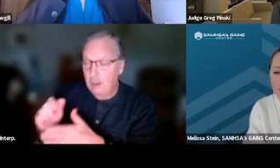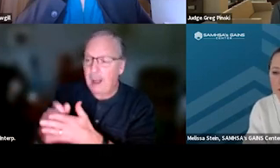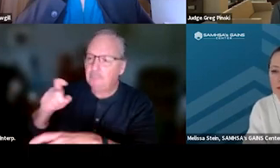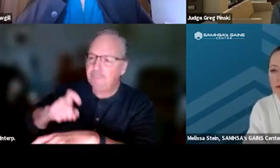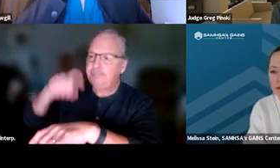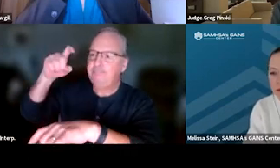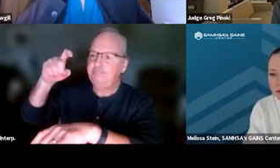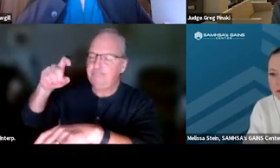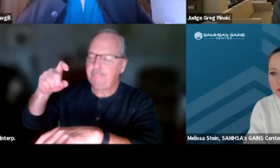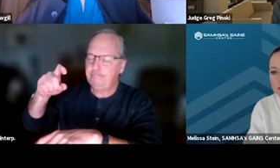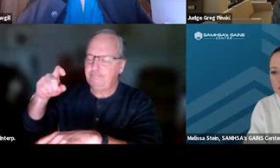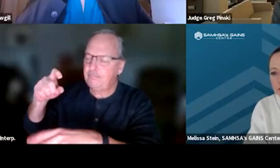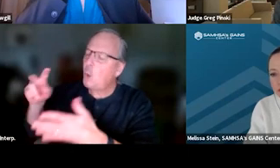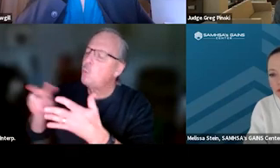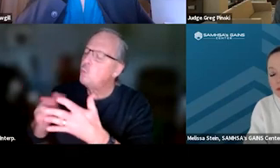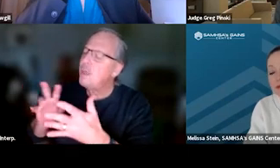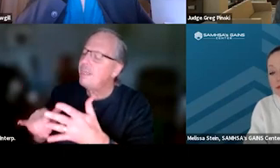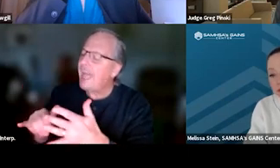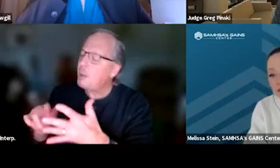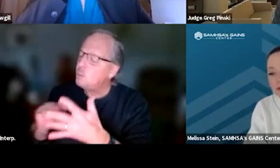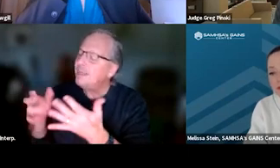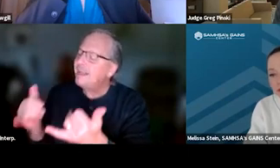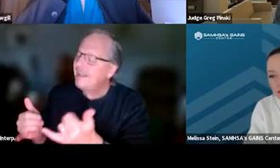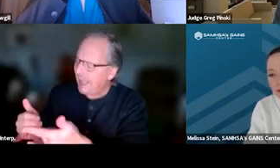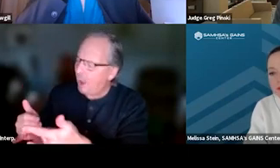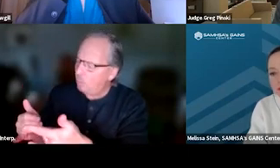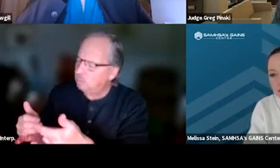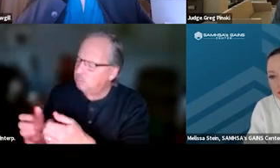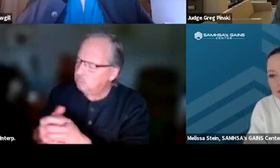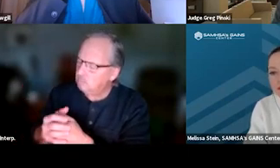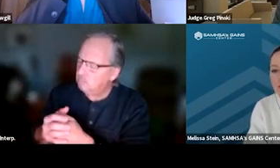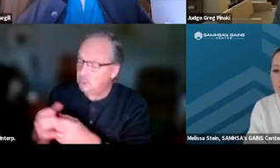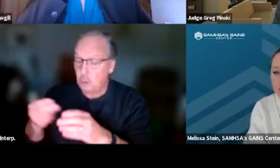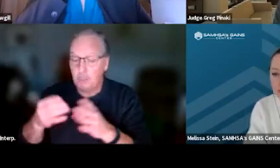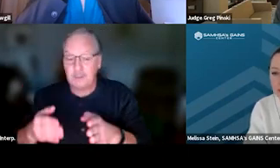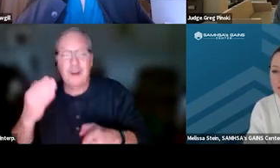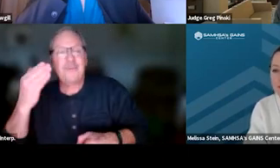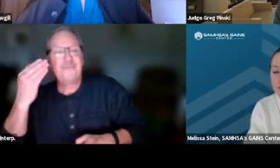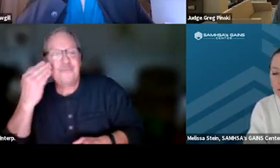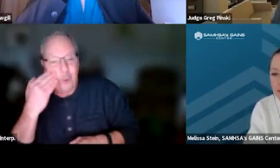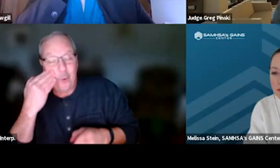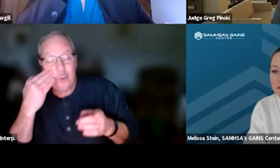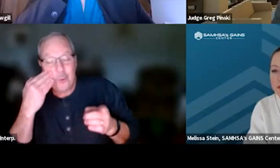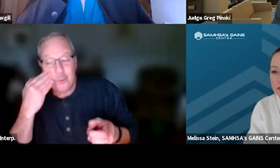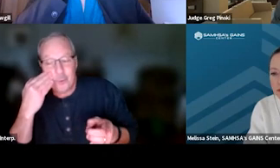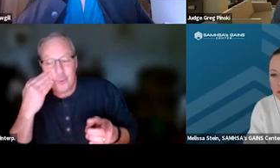Why don't you read that essay to us now, right?" So the participant knows that that consequence